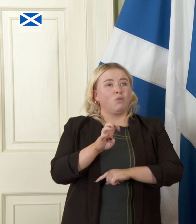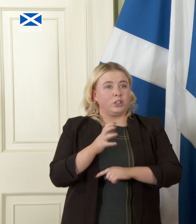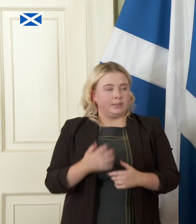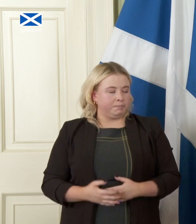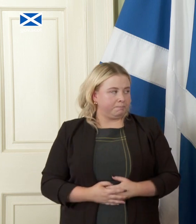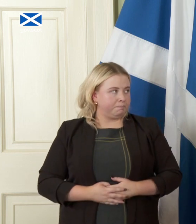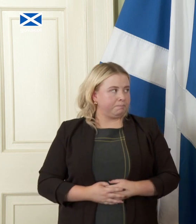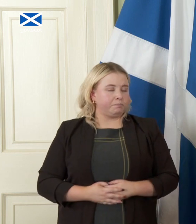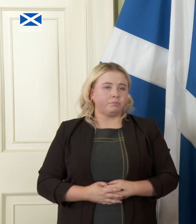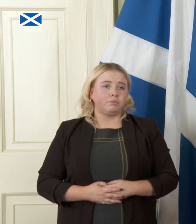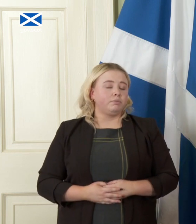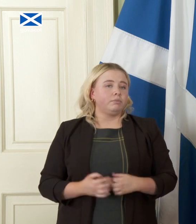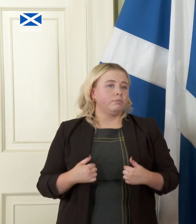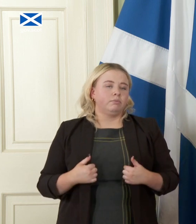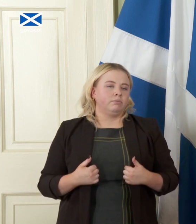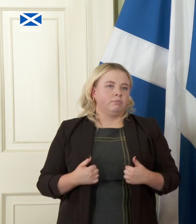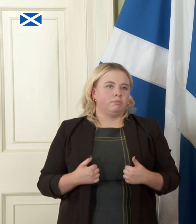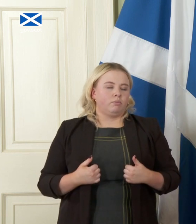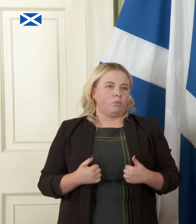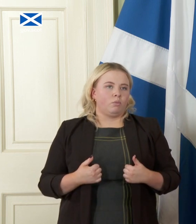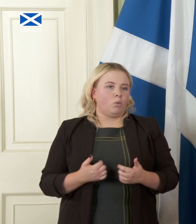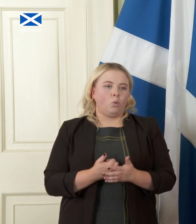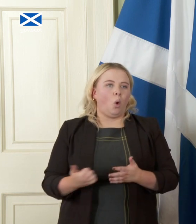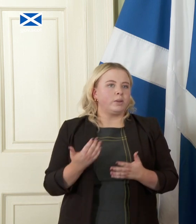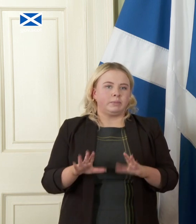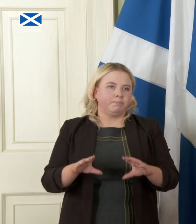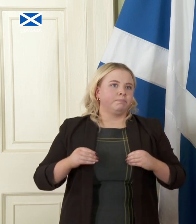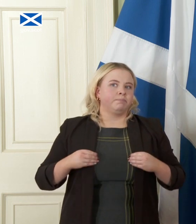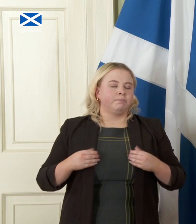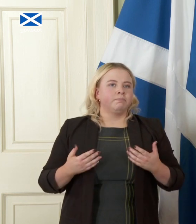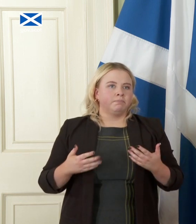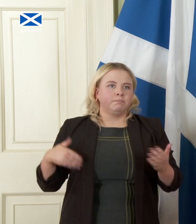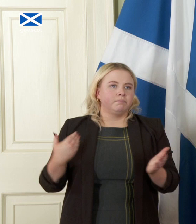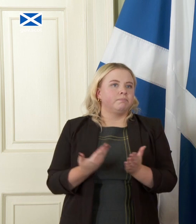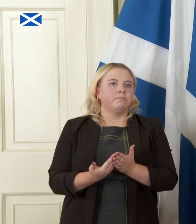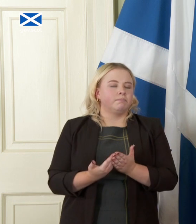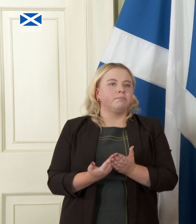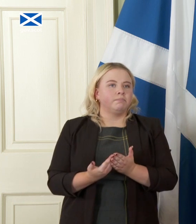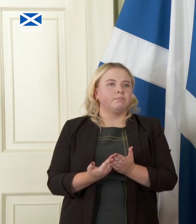well I accept I have always accepted that the job for those of us who believe that independence is